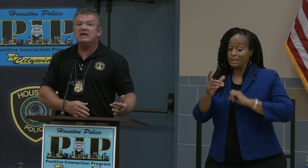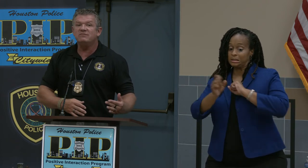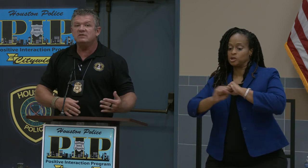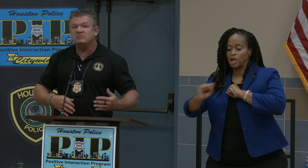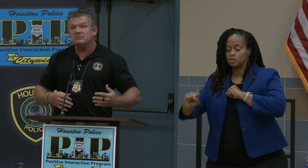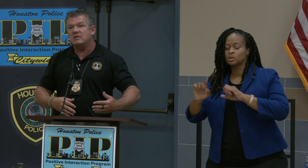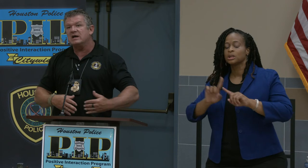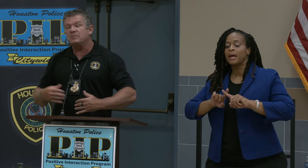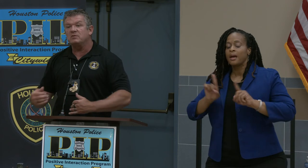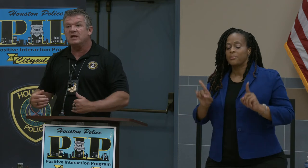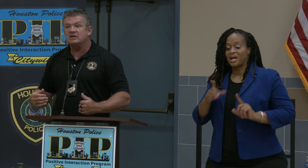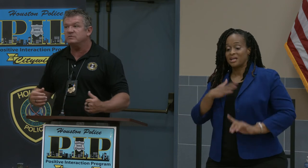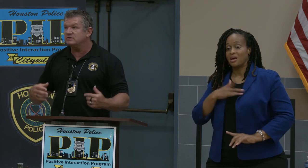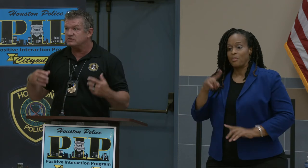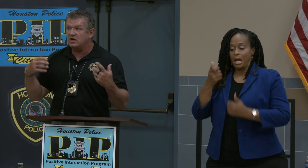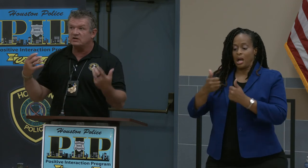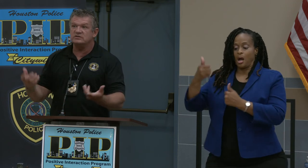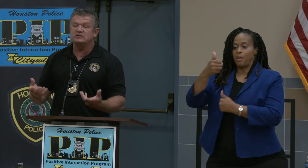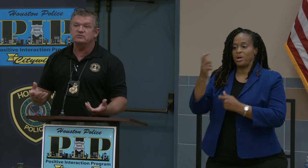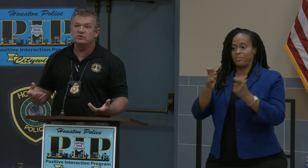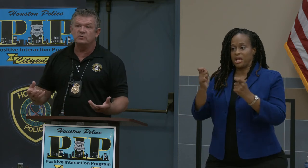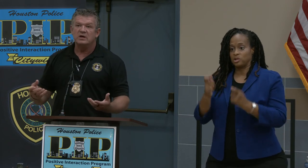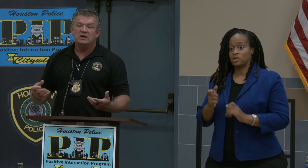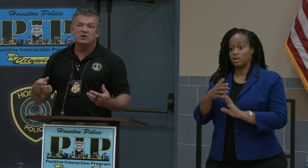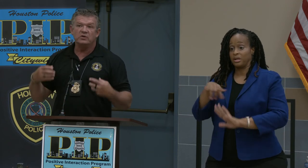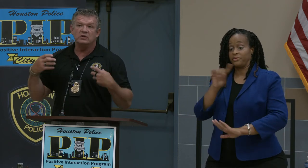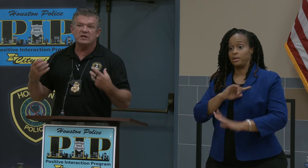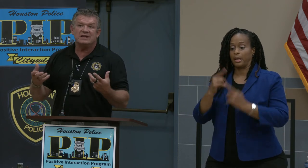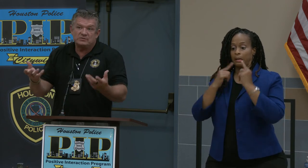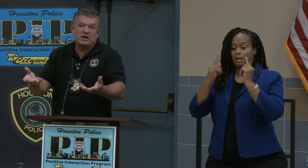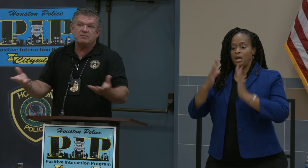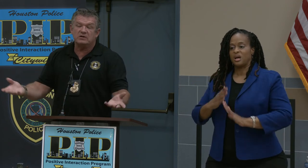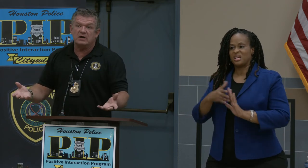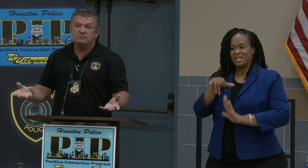Even my upper management, the stars in this room, they look -- it's a property crime.